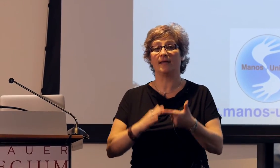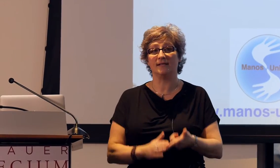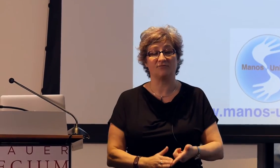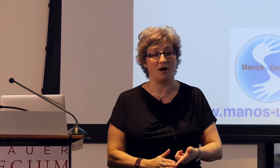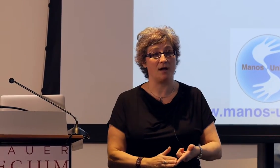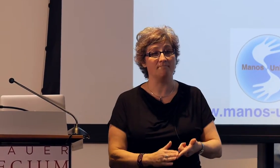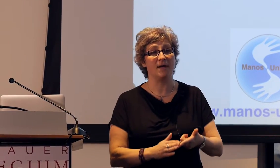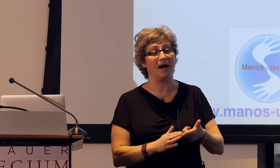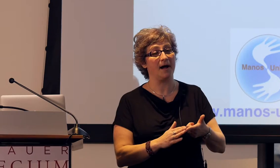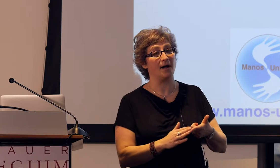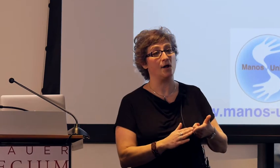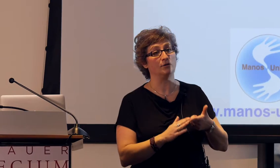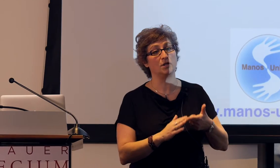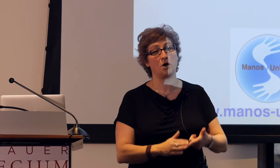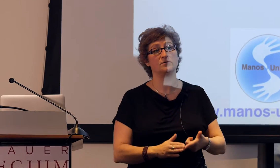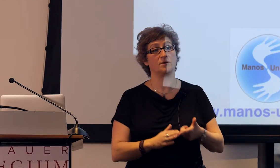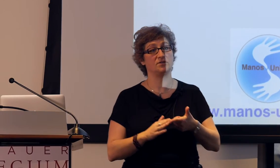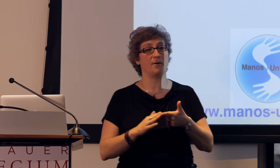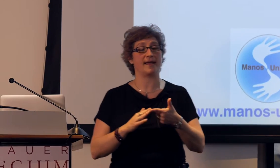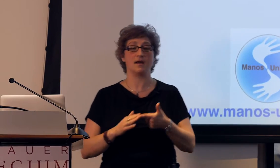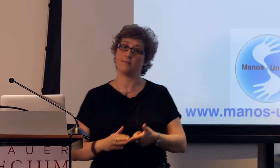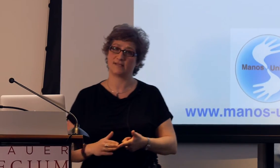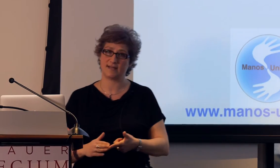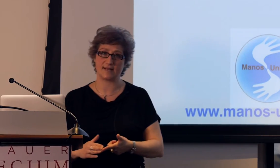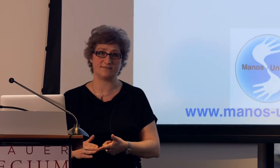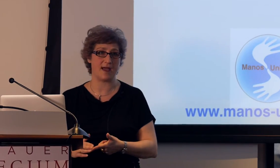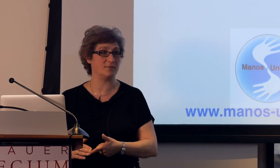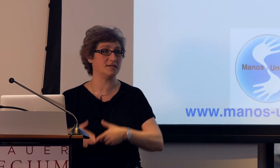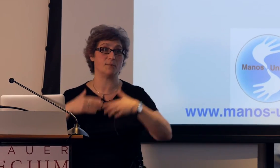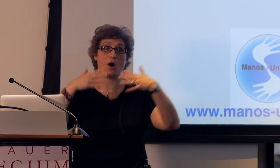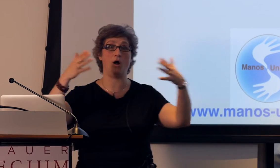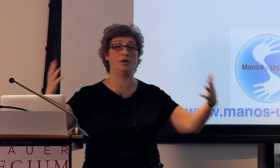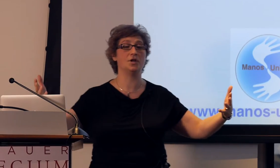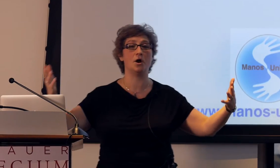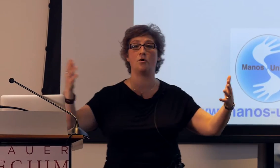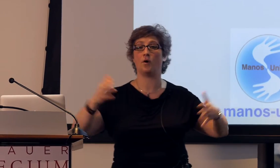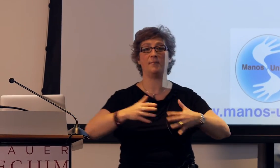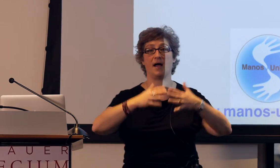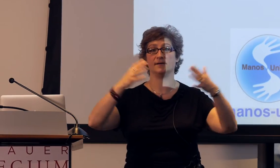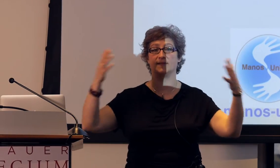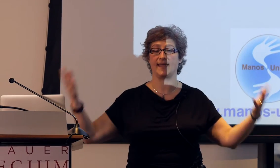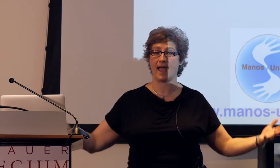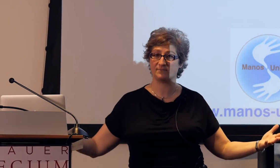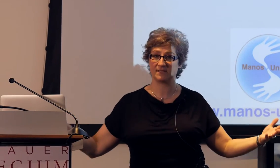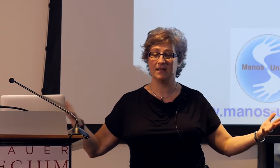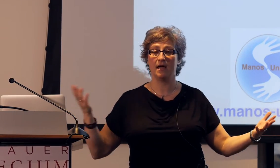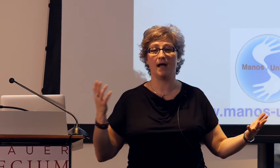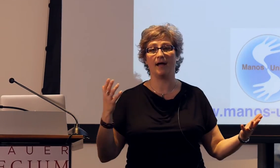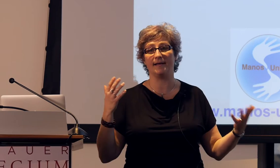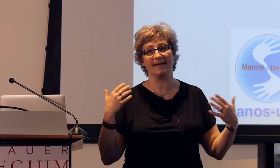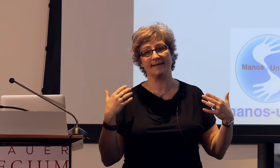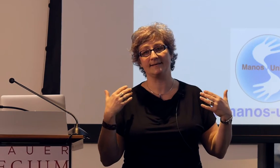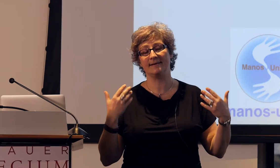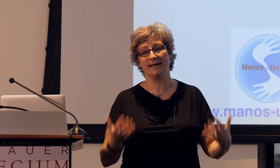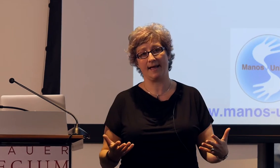kids from low socioeconomic status families, we all know about the gaps in language input